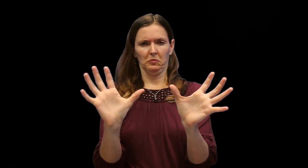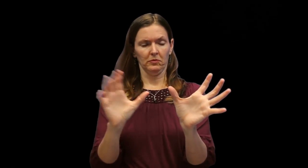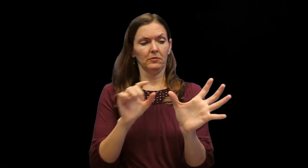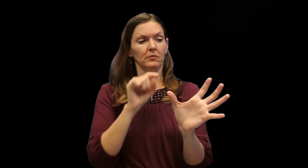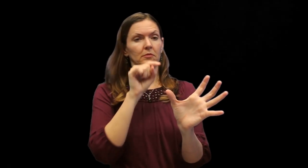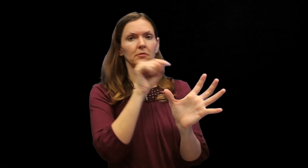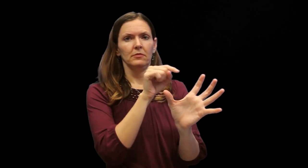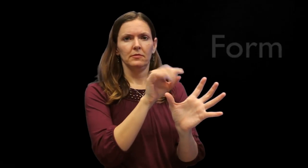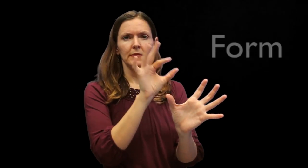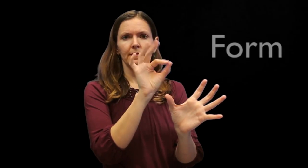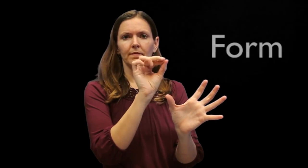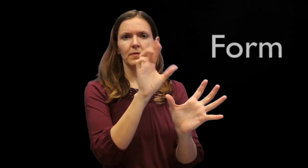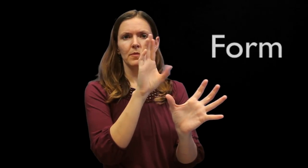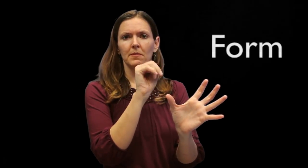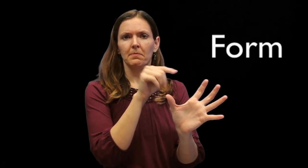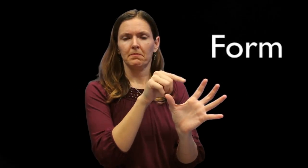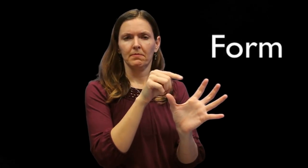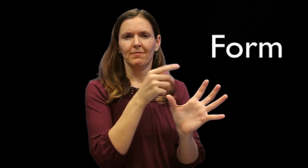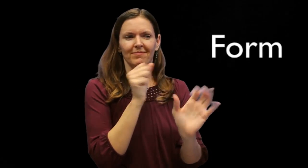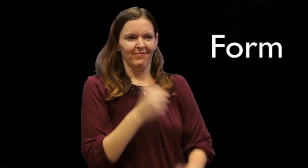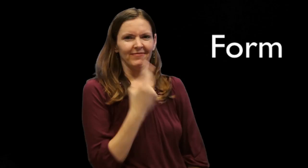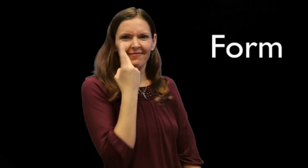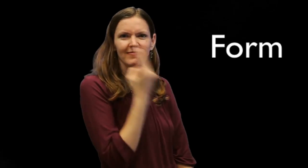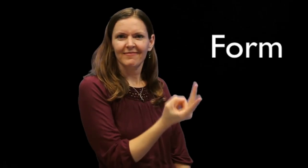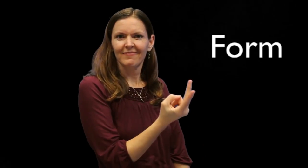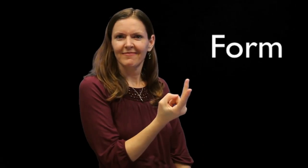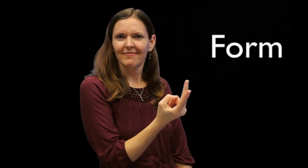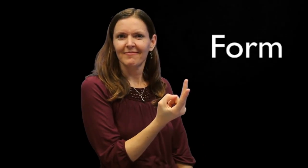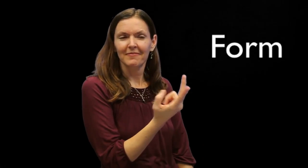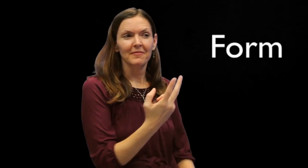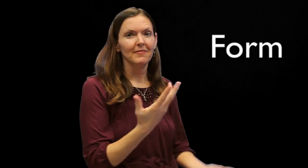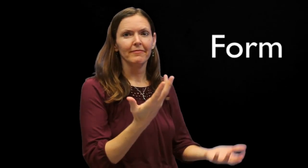One category is called "form". In this category, the features of academic language are visible.